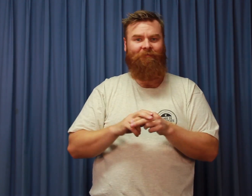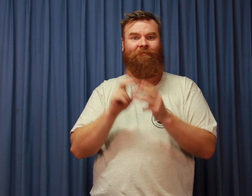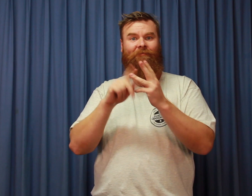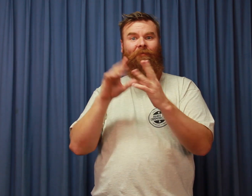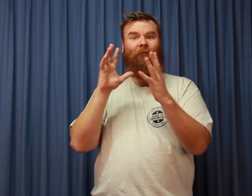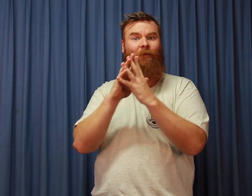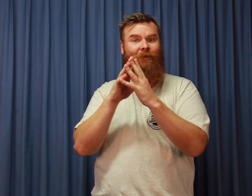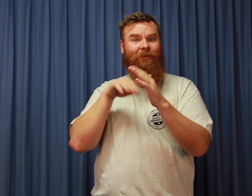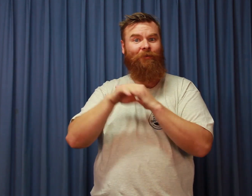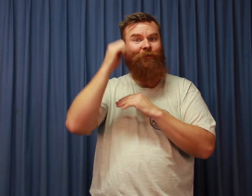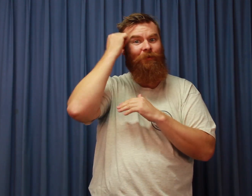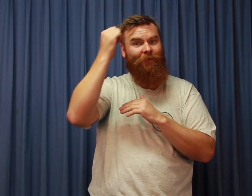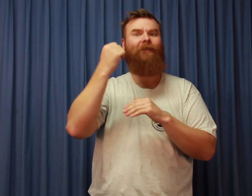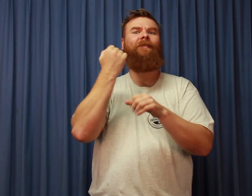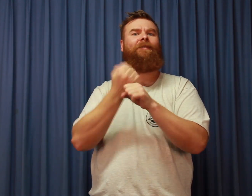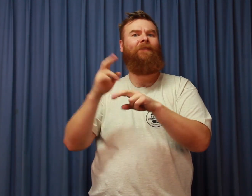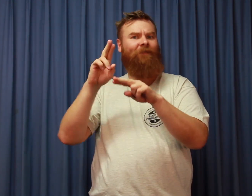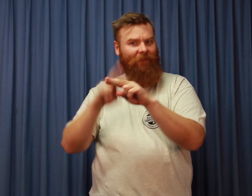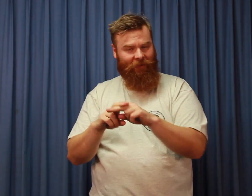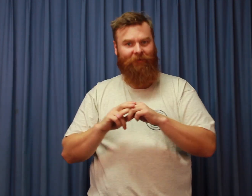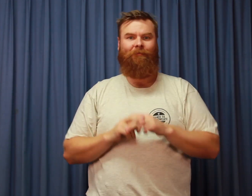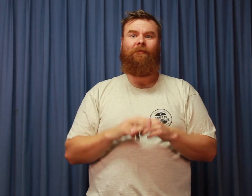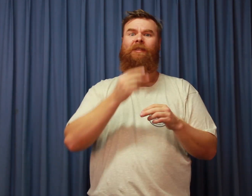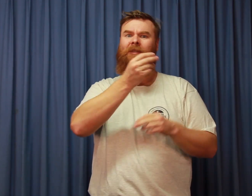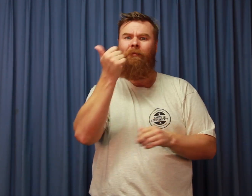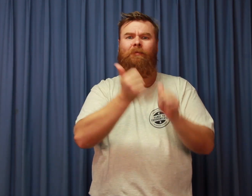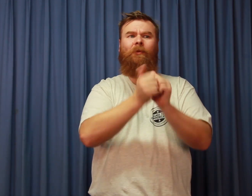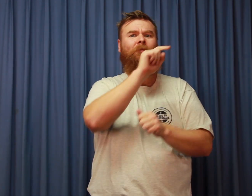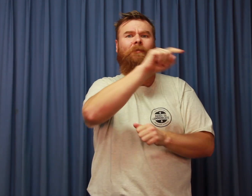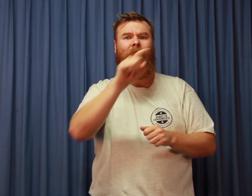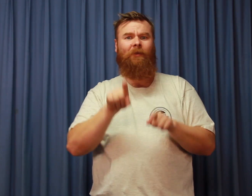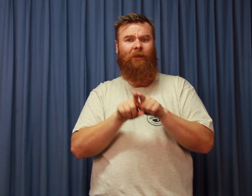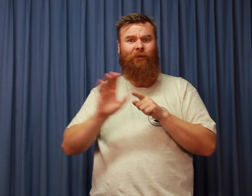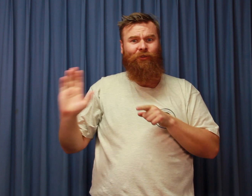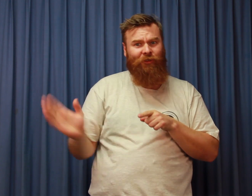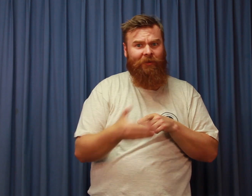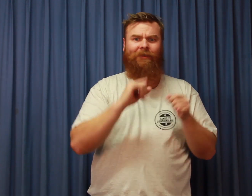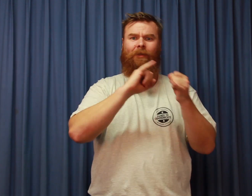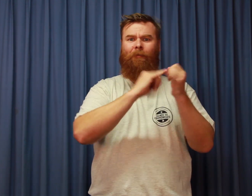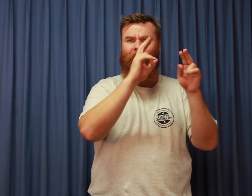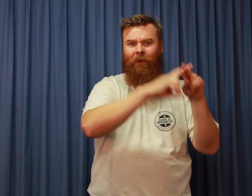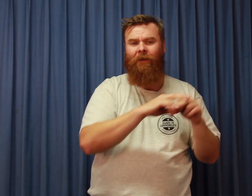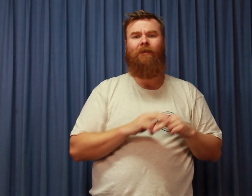And the indoor soccer (or futsal) grand final. There were some other sports also… The cricket semi final.